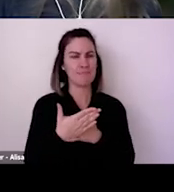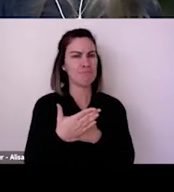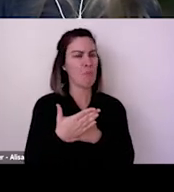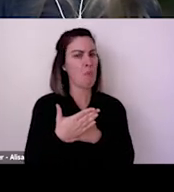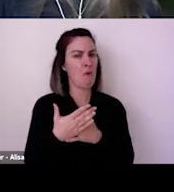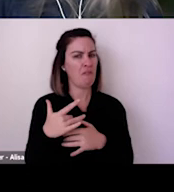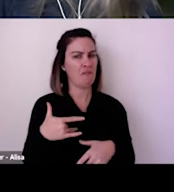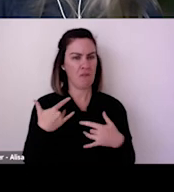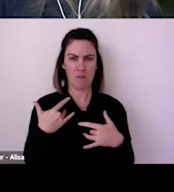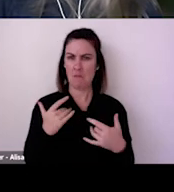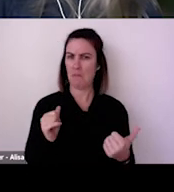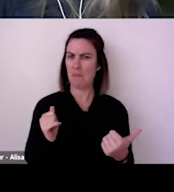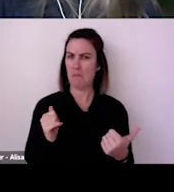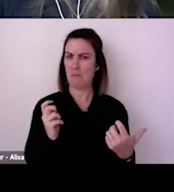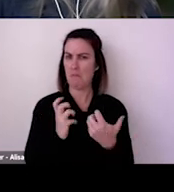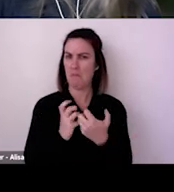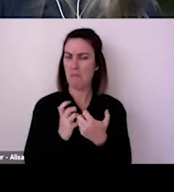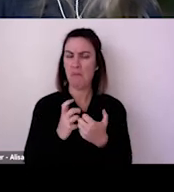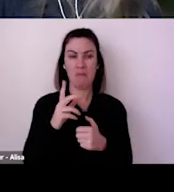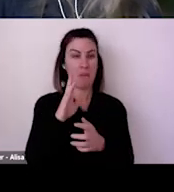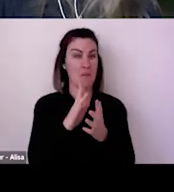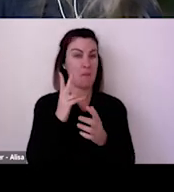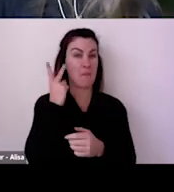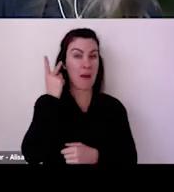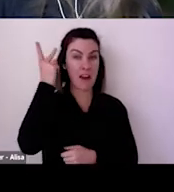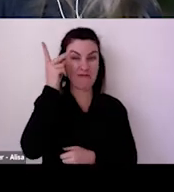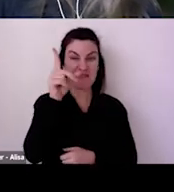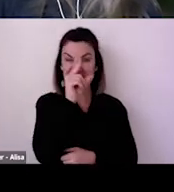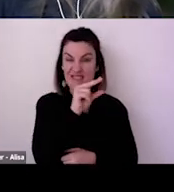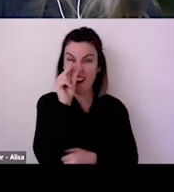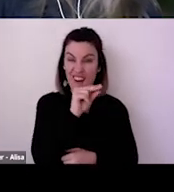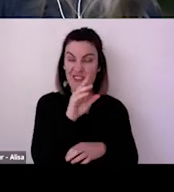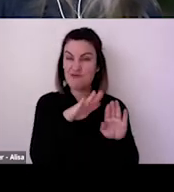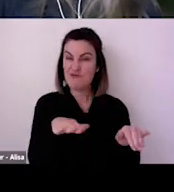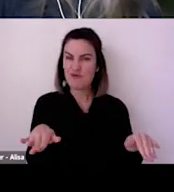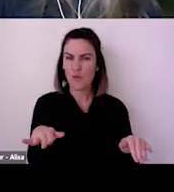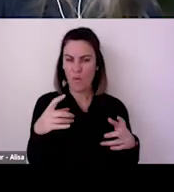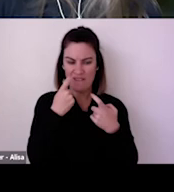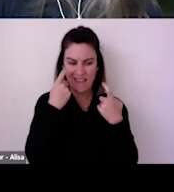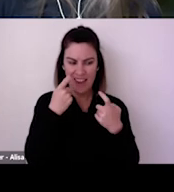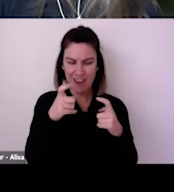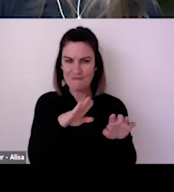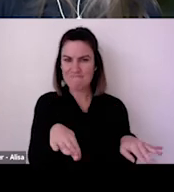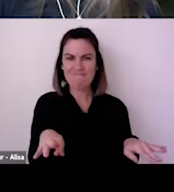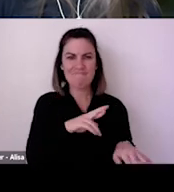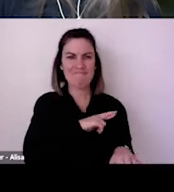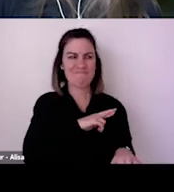So it requires something new of arts organisations and that they have to learn to look at data and make sense of it and that's not necessarily easy or something everyone be should be expected to do. Thanks, Alan.